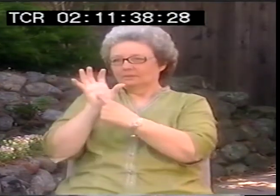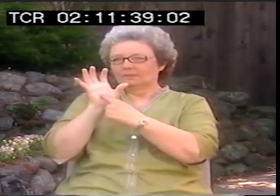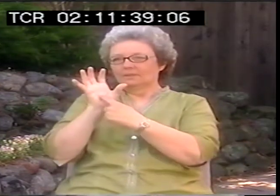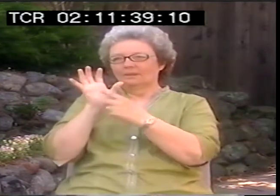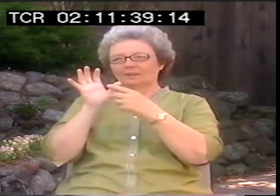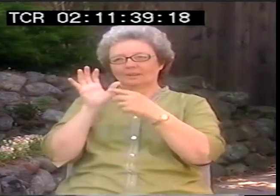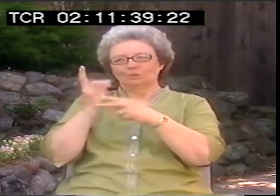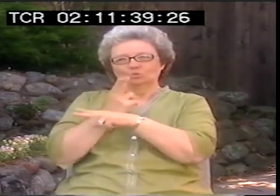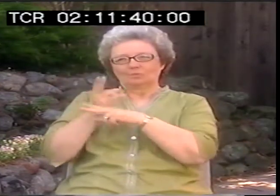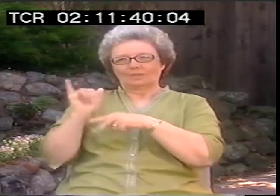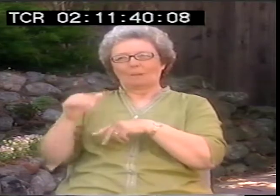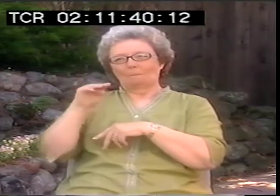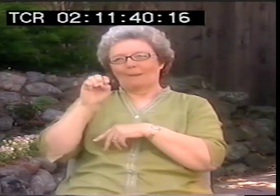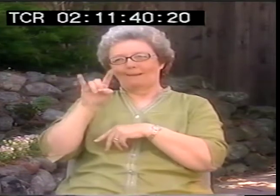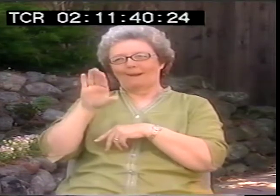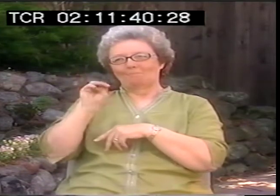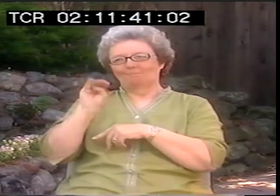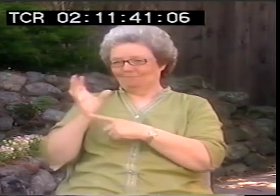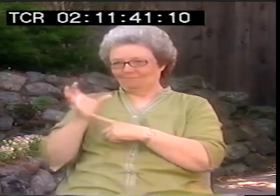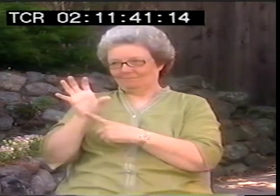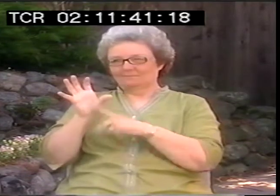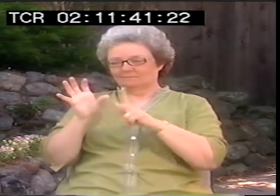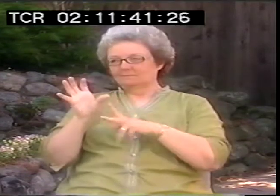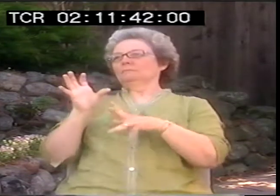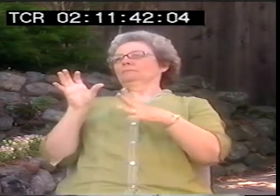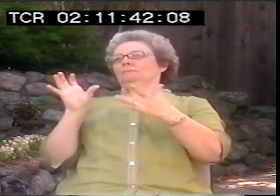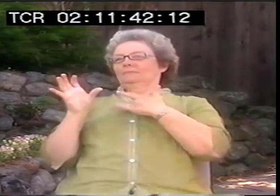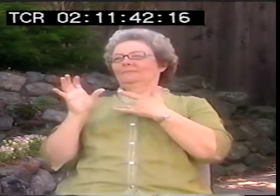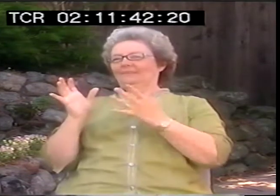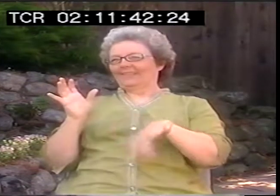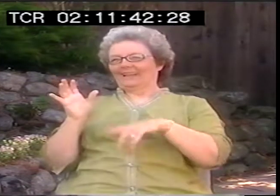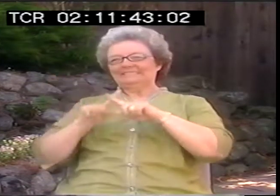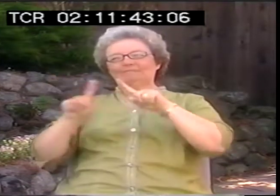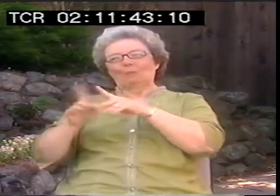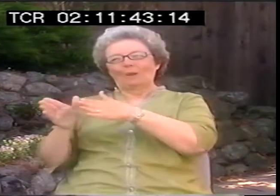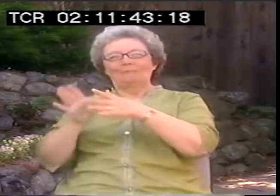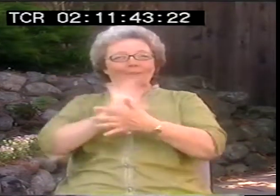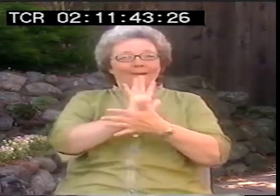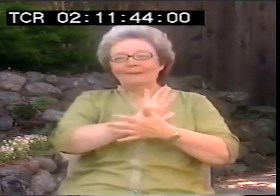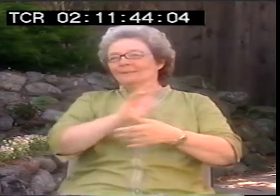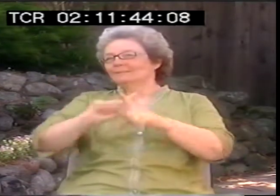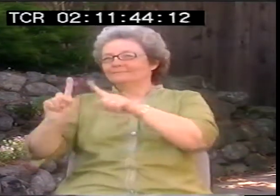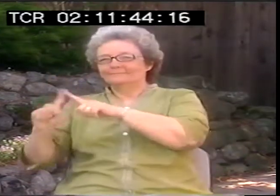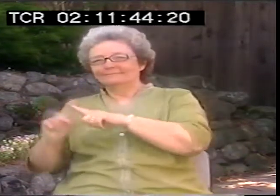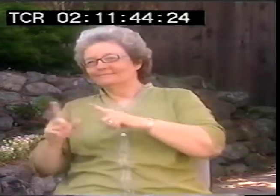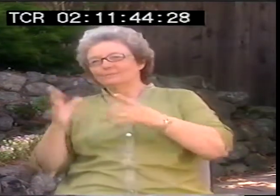I use poetry in different ways. People use art and media, storytelling, movies,